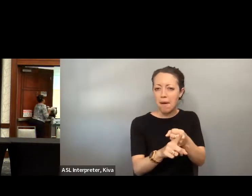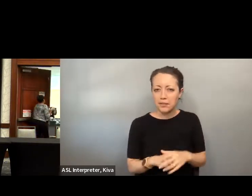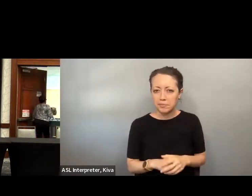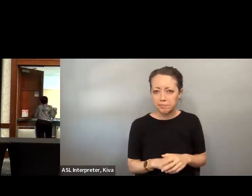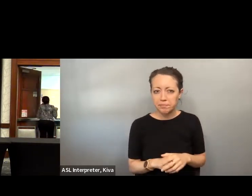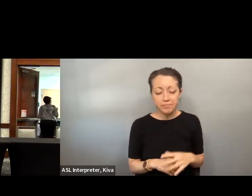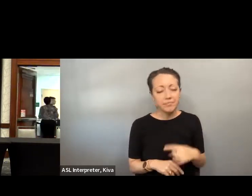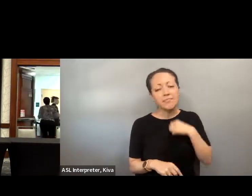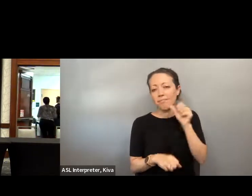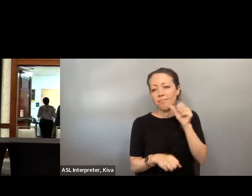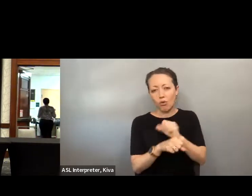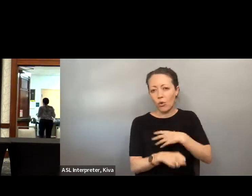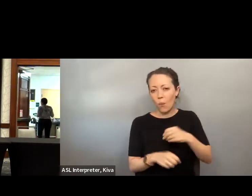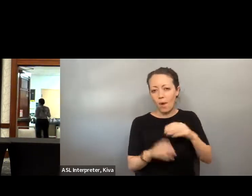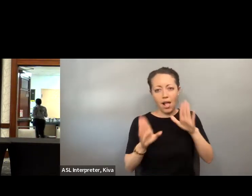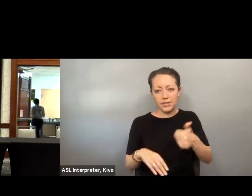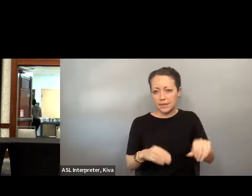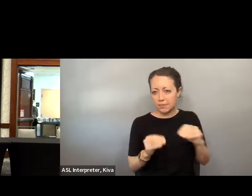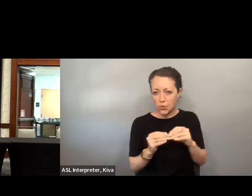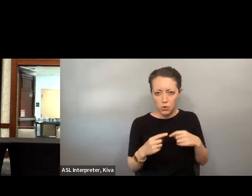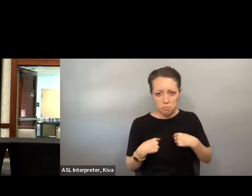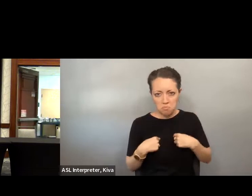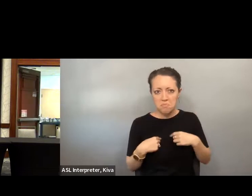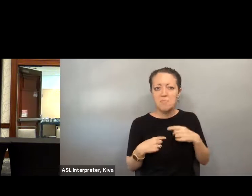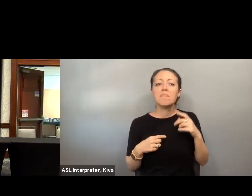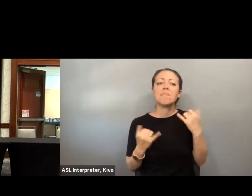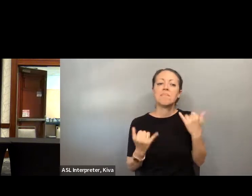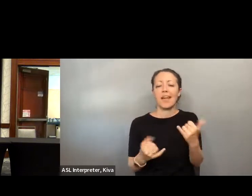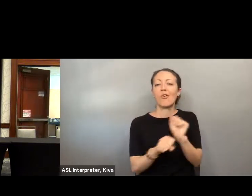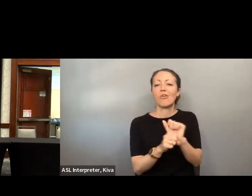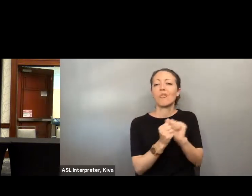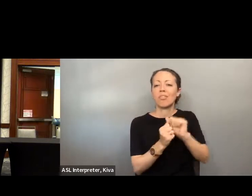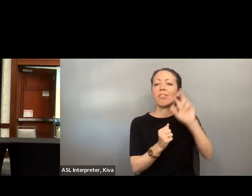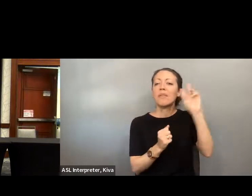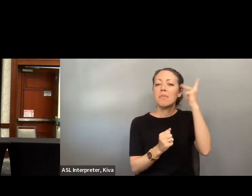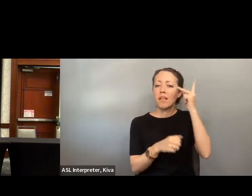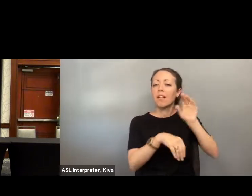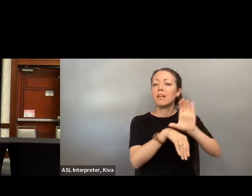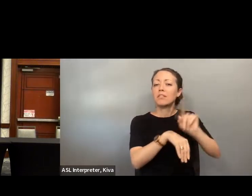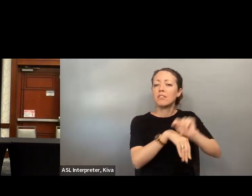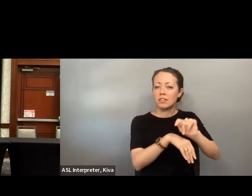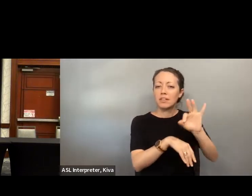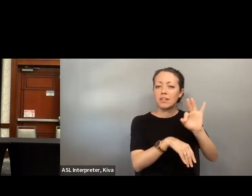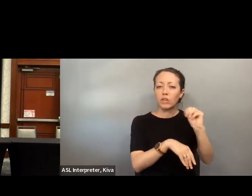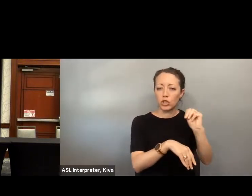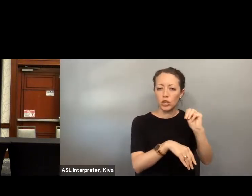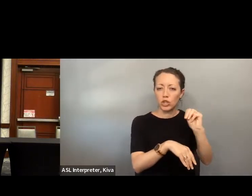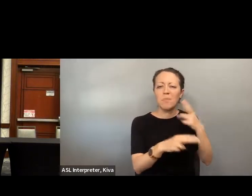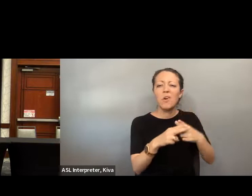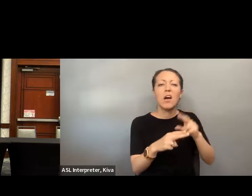impacted the work that the vice president and others on her team do to this day. Though I have Yeah, though, I have since left the White House, and have begun a new journey with a a political consulting firm called New Coast Strategies.